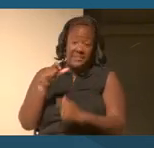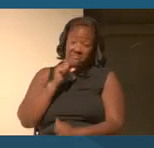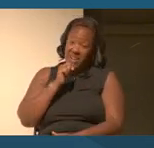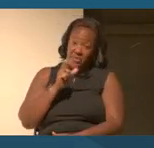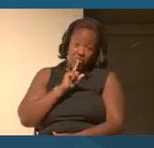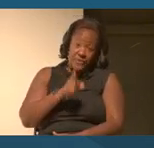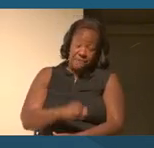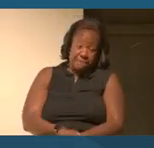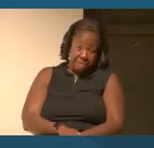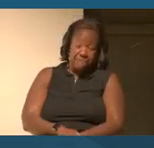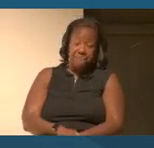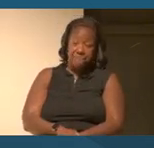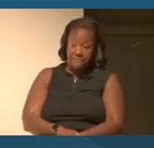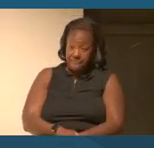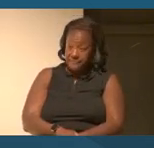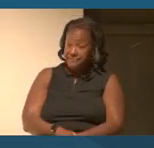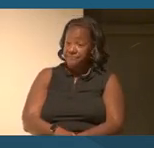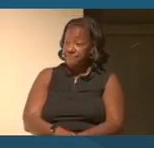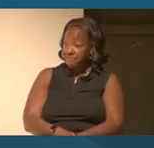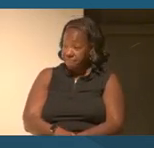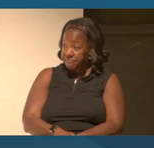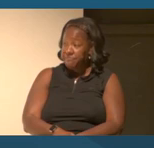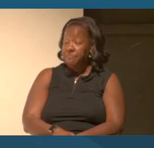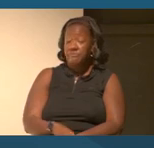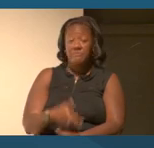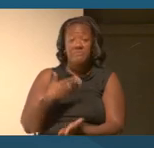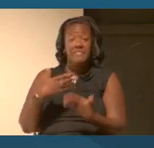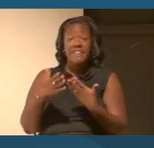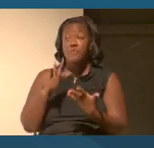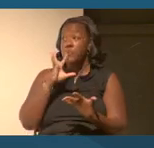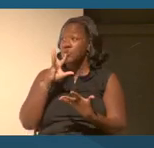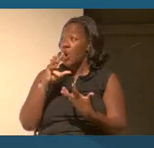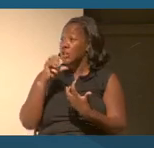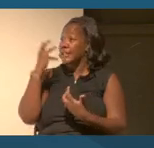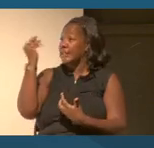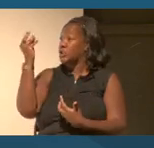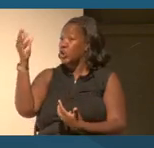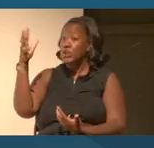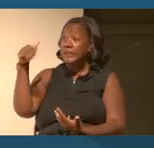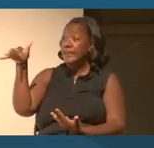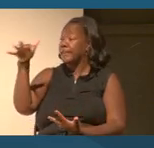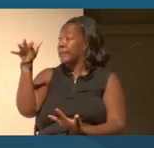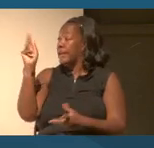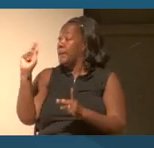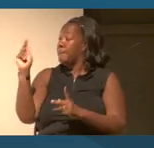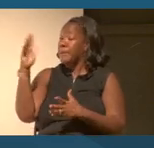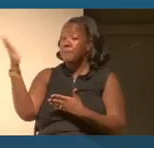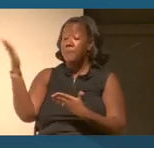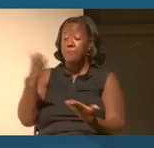And we found out that even talking externally, people bring their own experiences and their